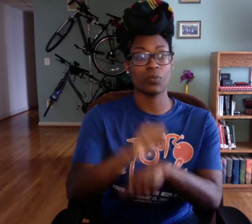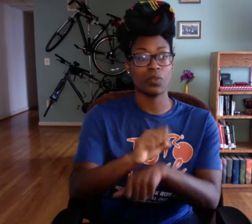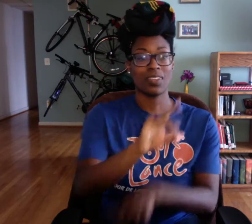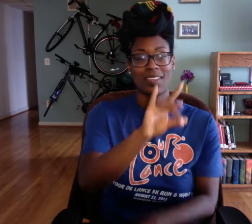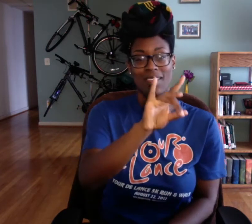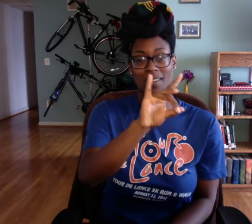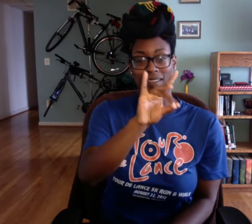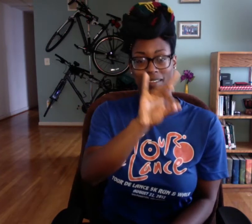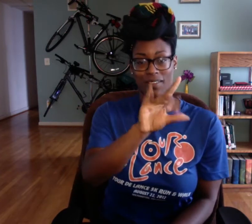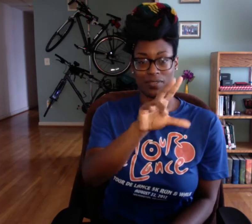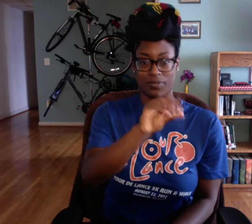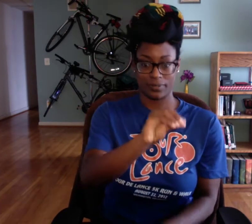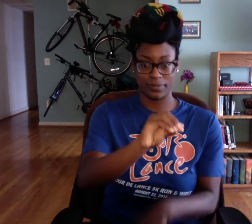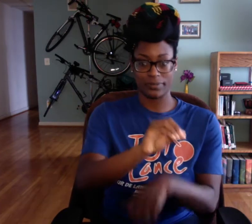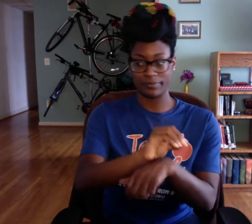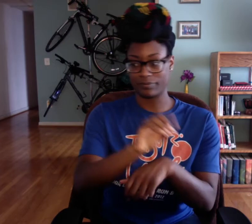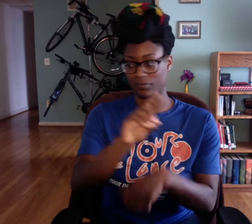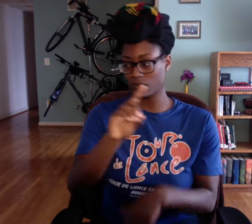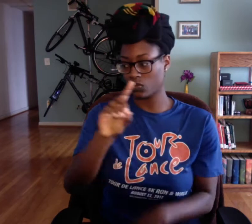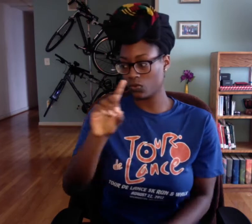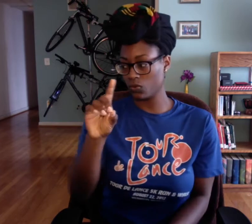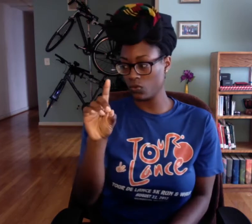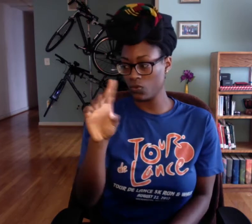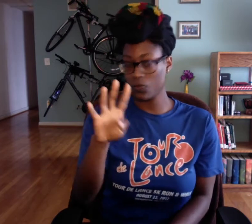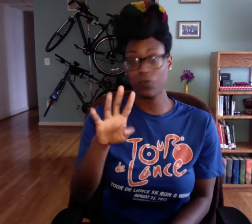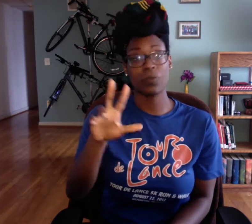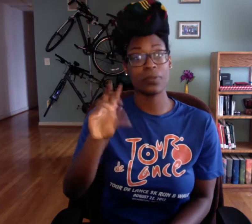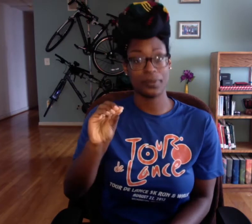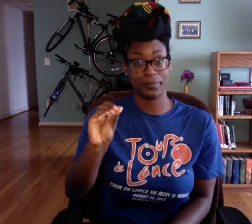I work 8:30 AM-4:30 PM.